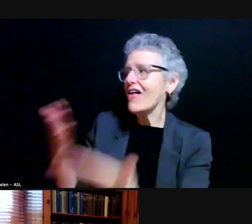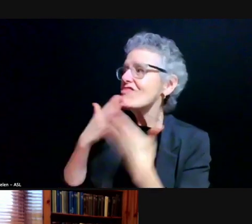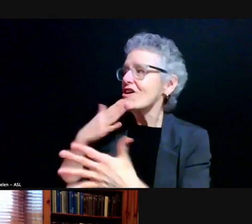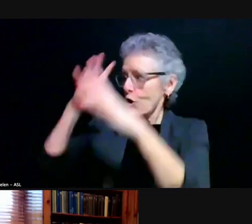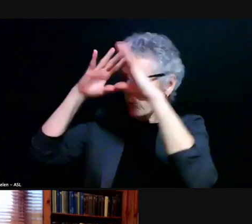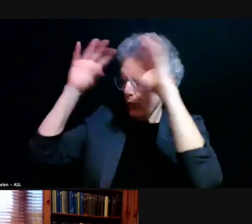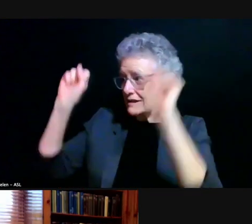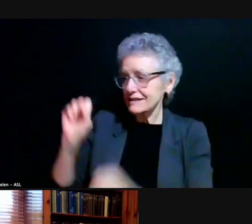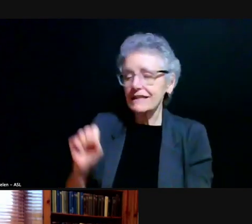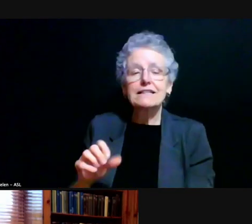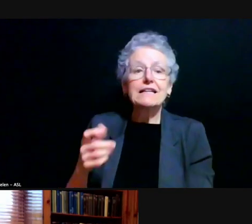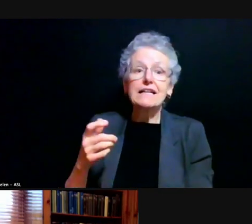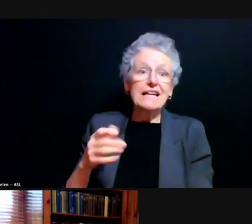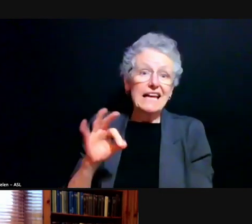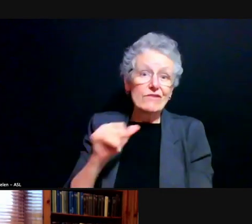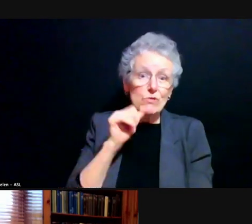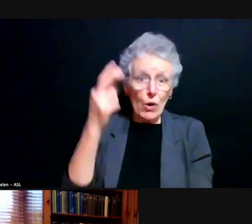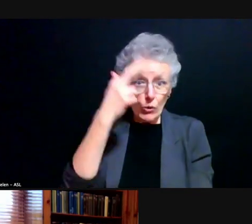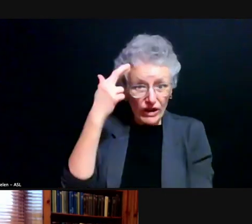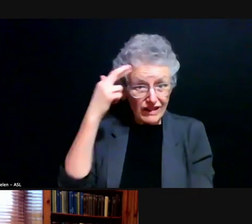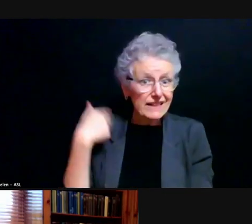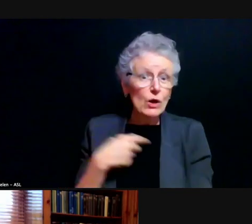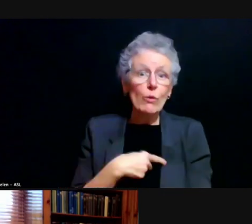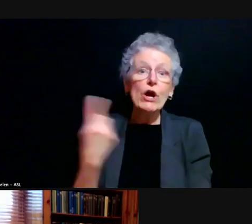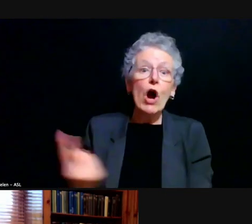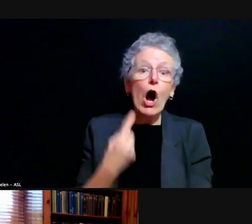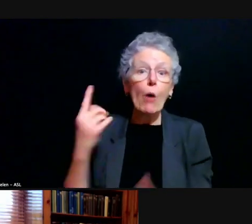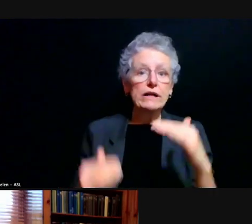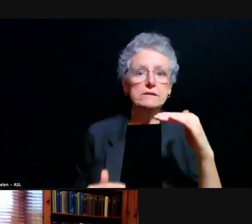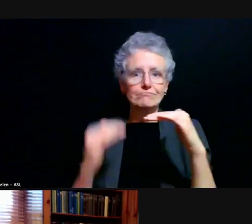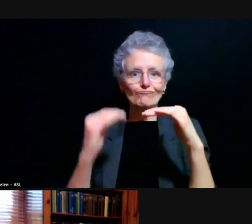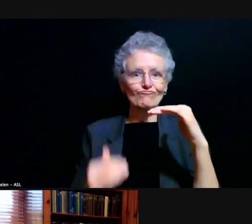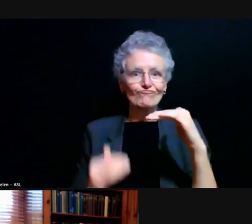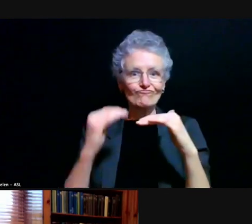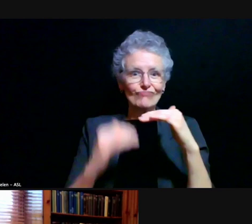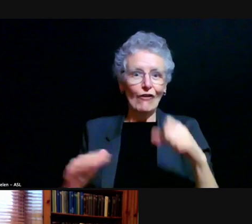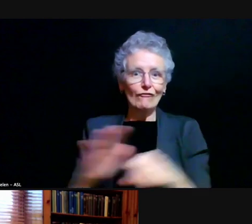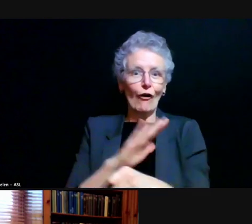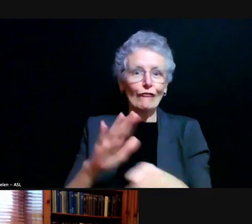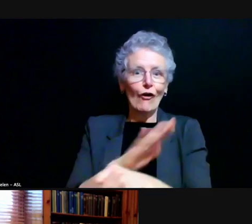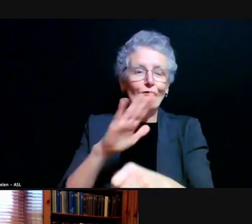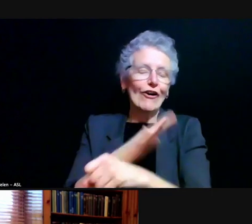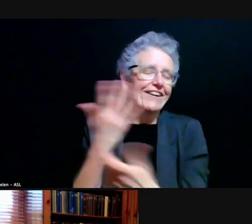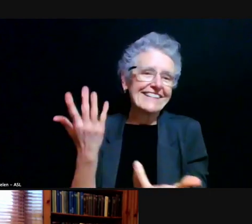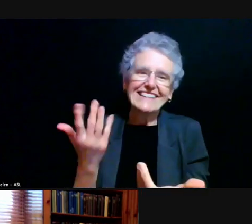And again, for people who might not realize it we're like always at capacity, like it's just this is there, aren't empty beds.